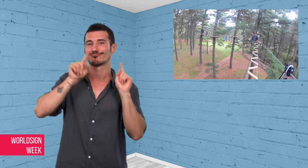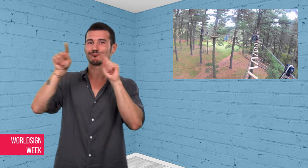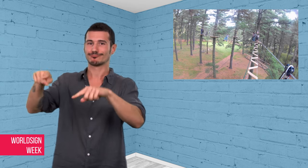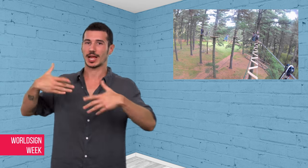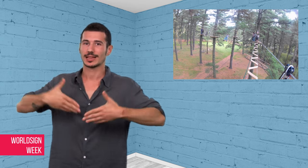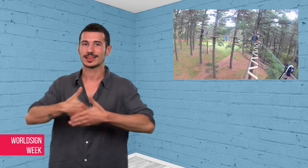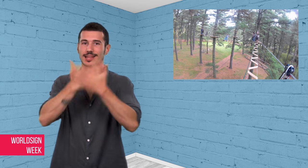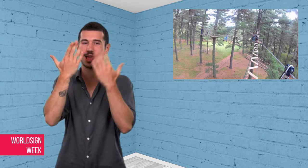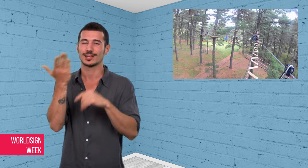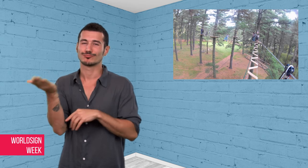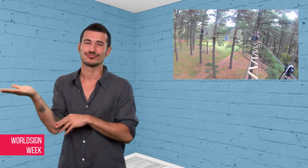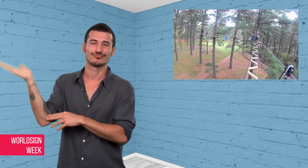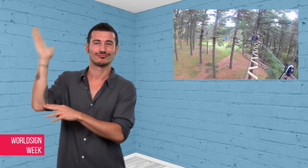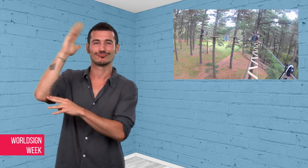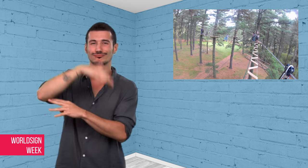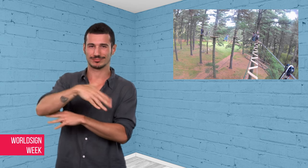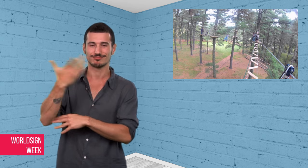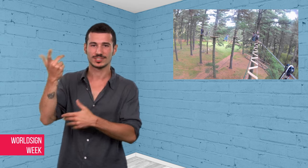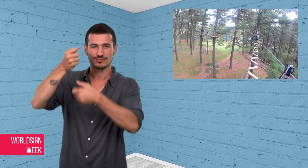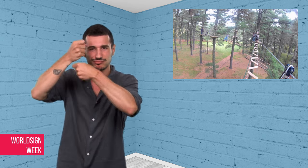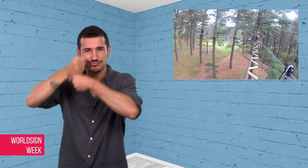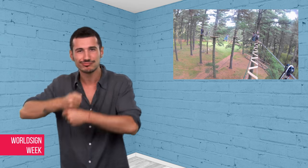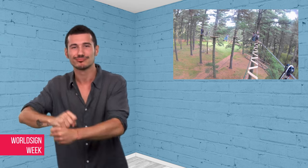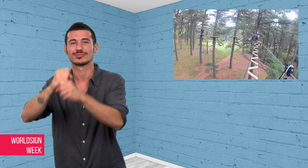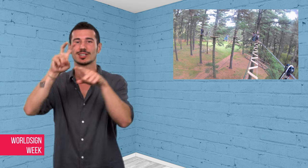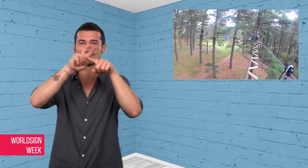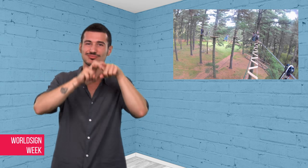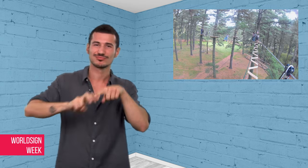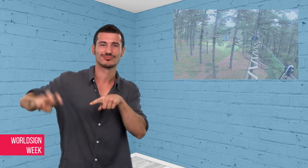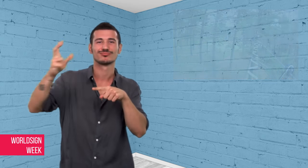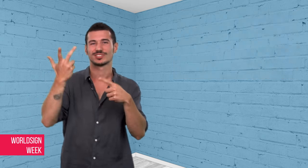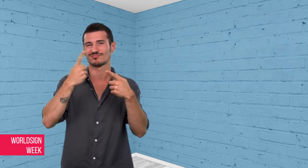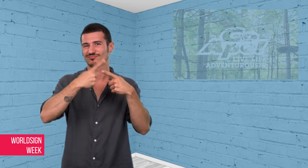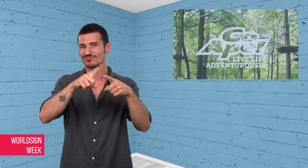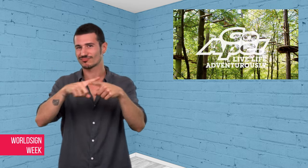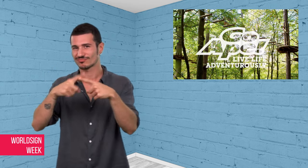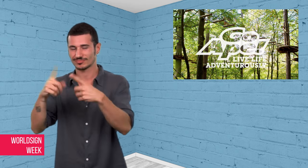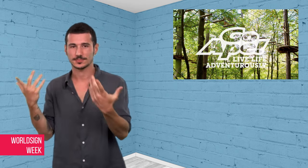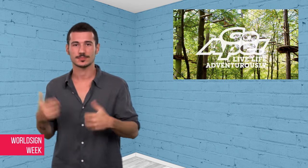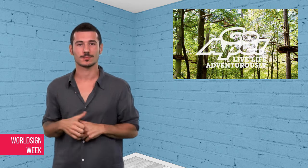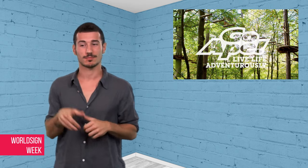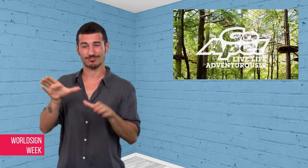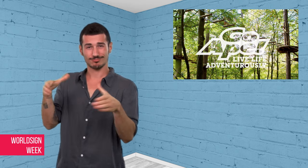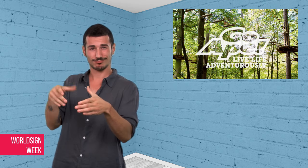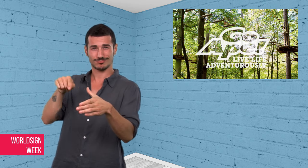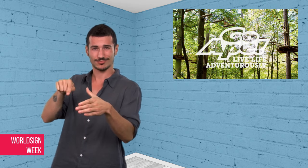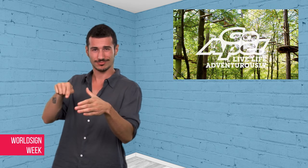a day of zip lining for a friend’s